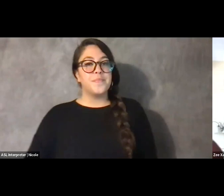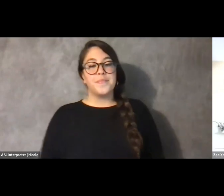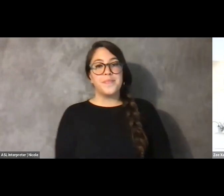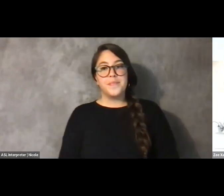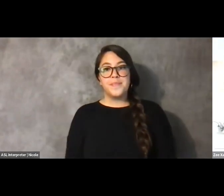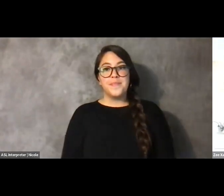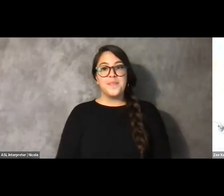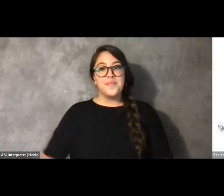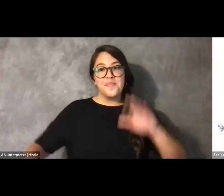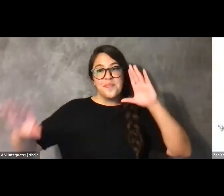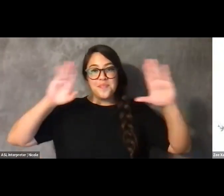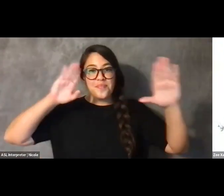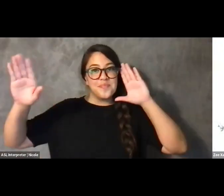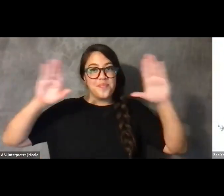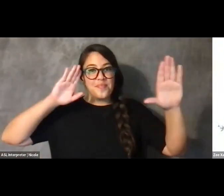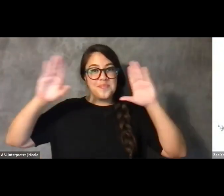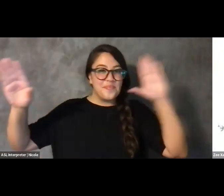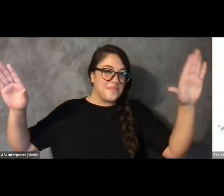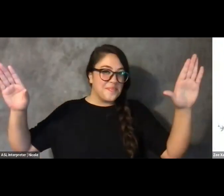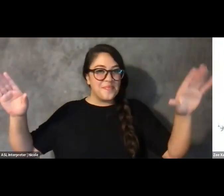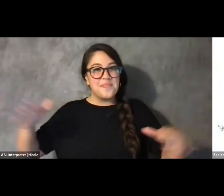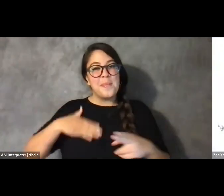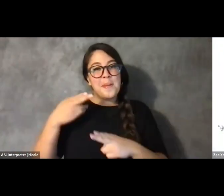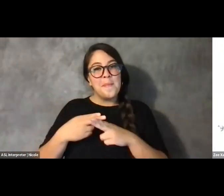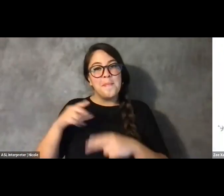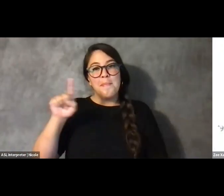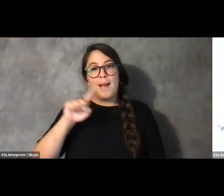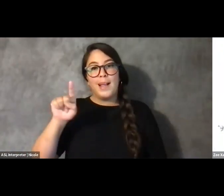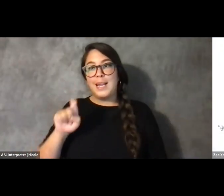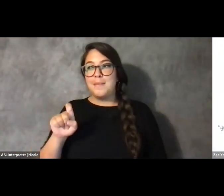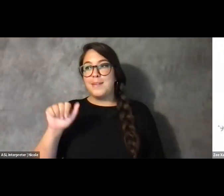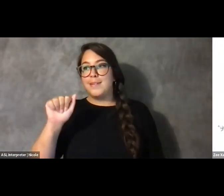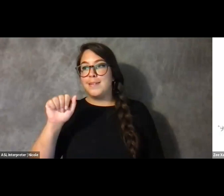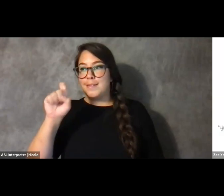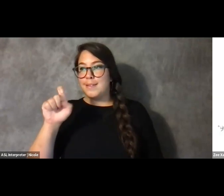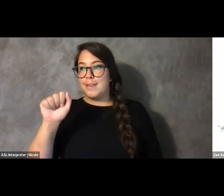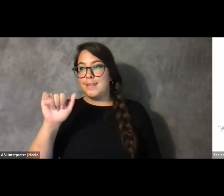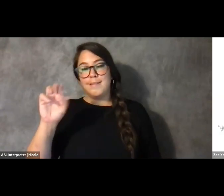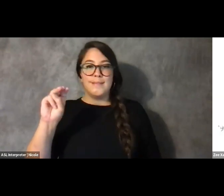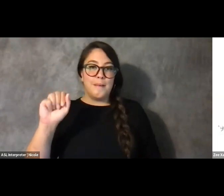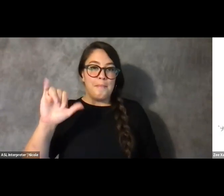Right. Hi, folks. My name is Zee Xaymaca or Zee Xaymaca, depending you say it.